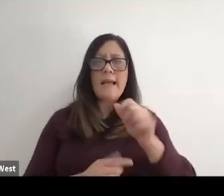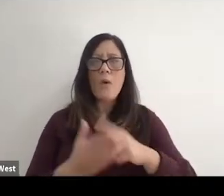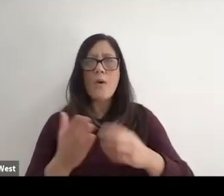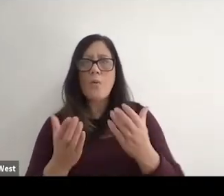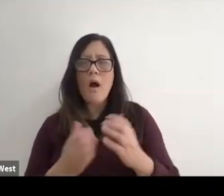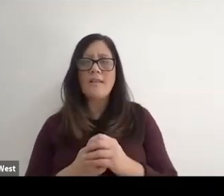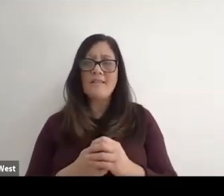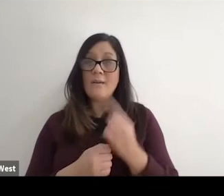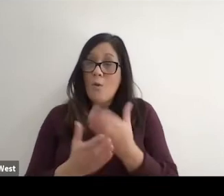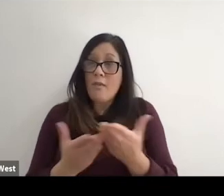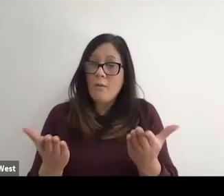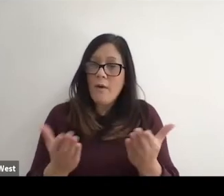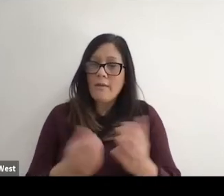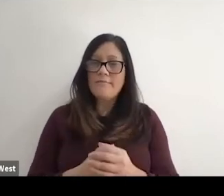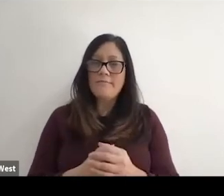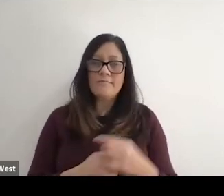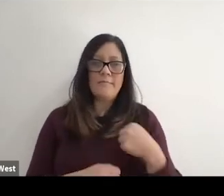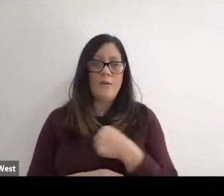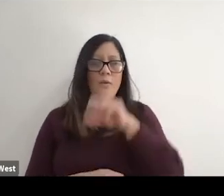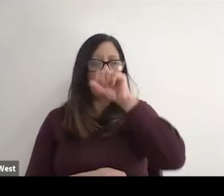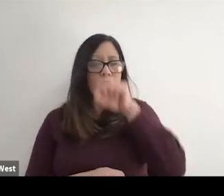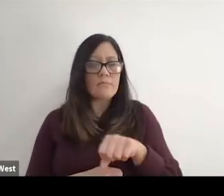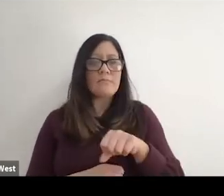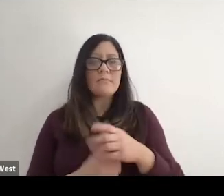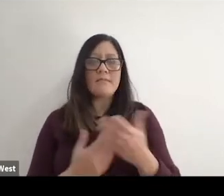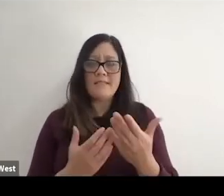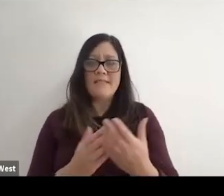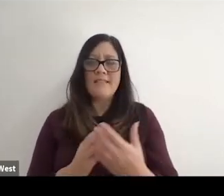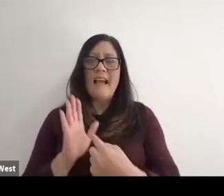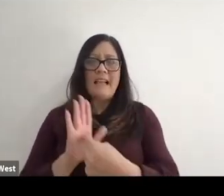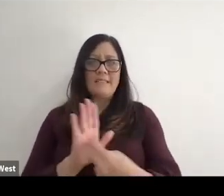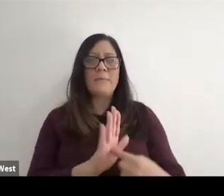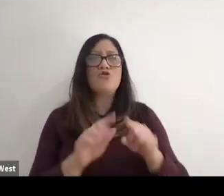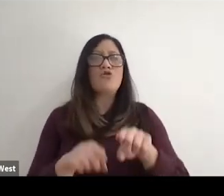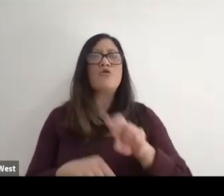What would you like and one of the things was we would love to have an exhibition during the US Open.